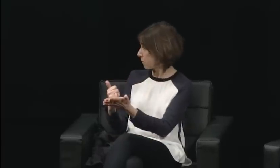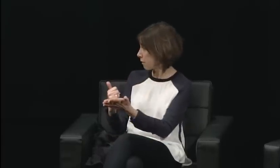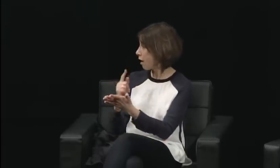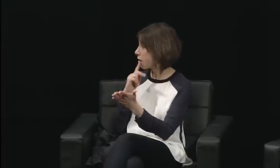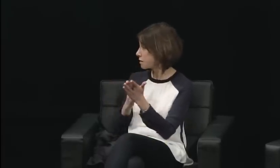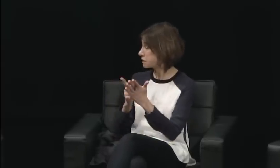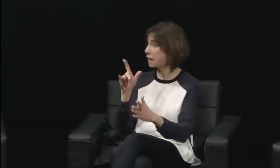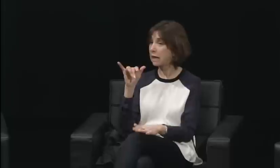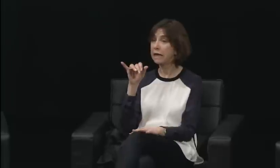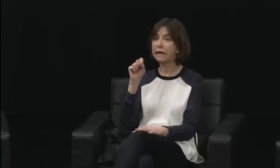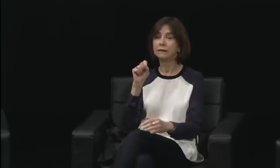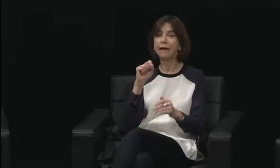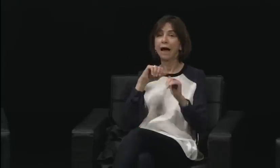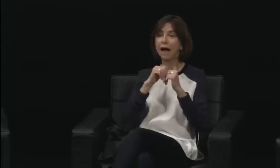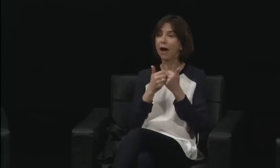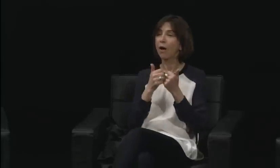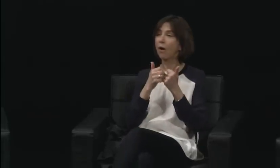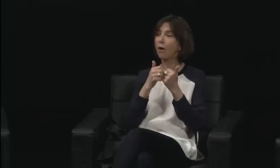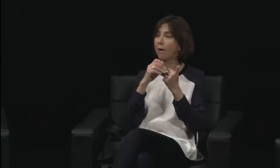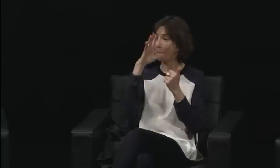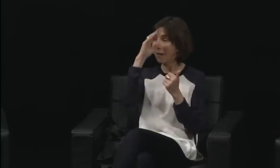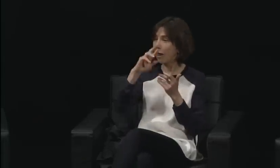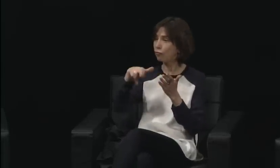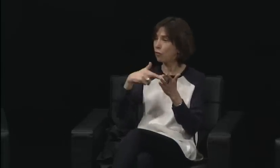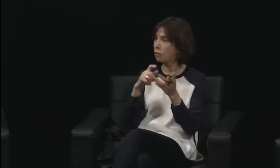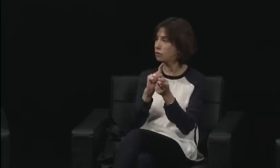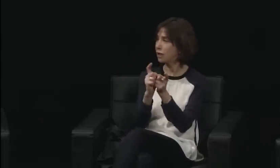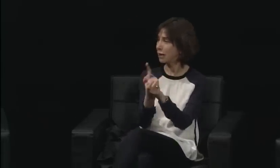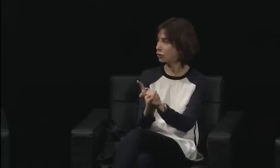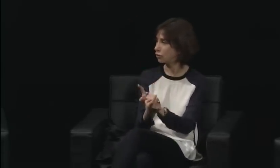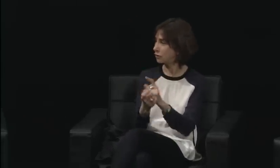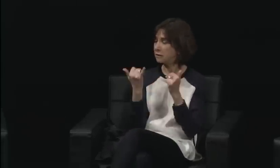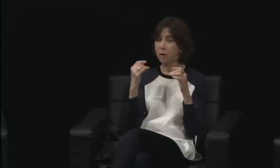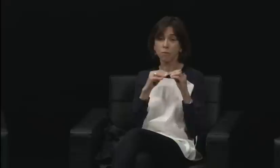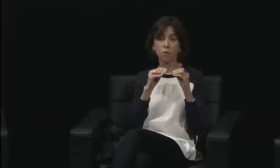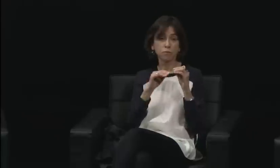have the same duties on a job that women earn less, and that was the case then as well.